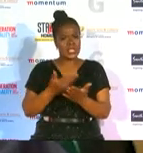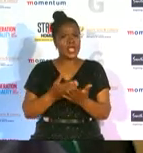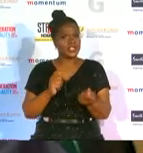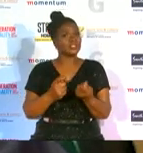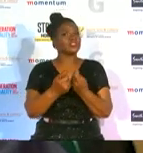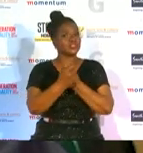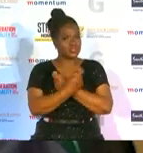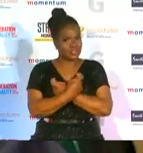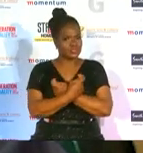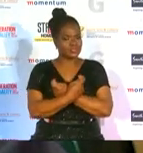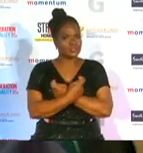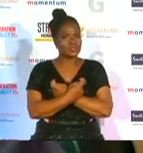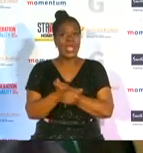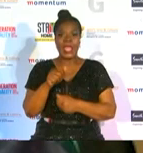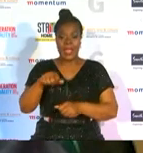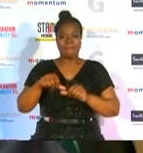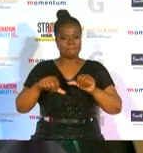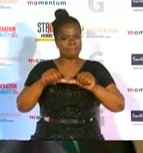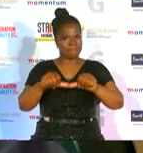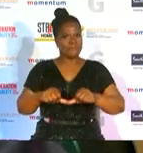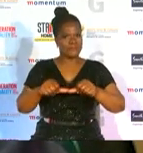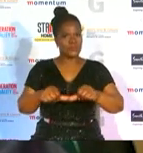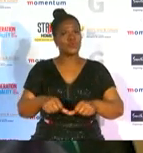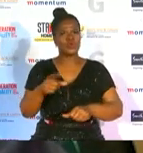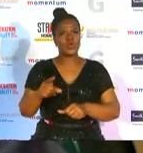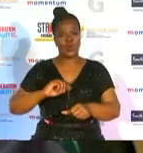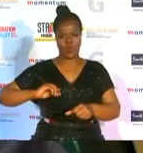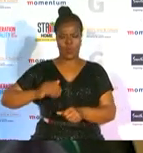progress we have made on women's empowerment and eradicating